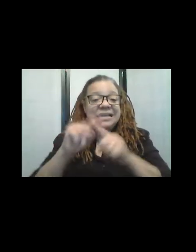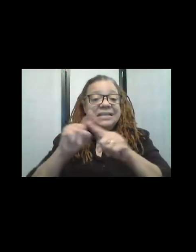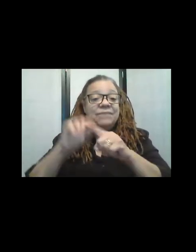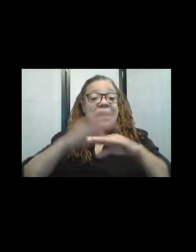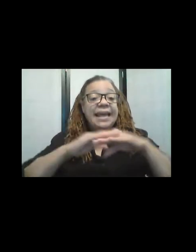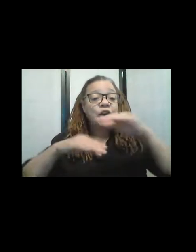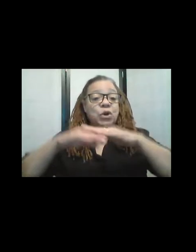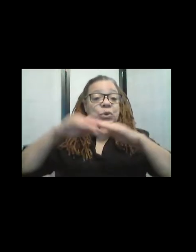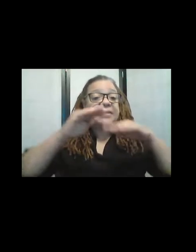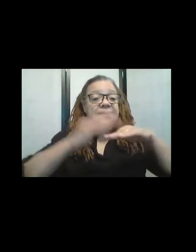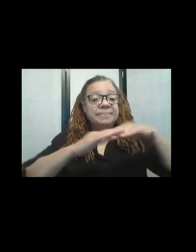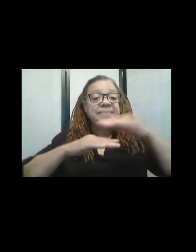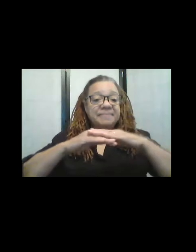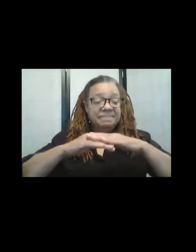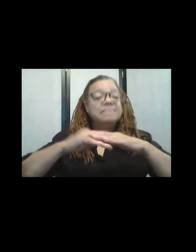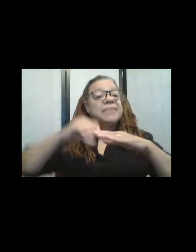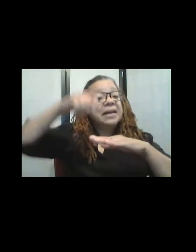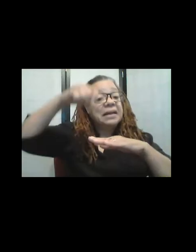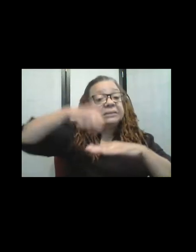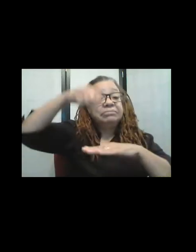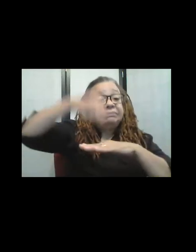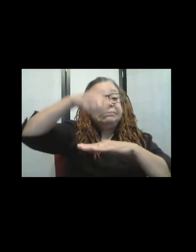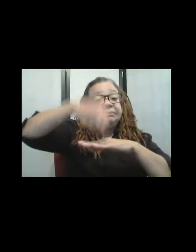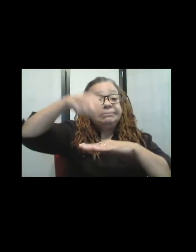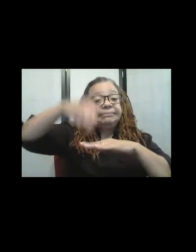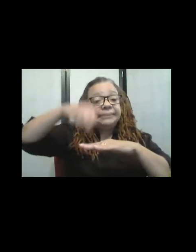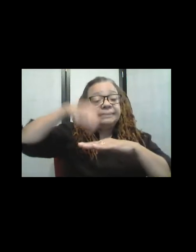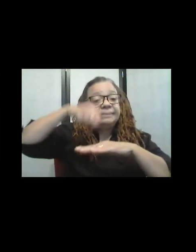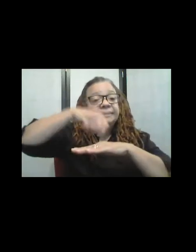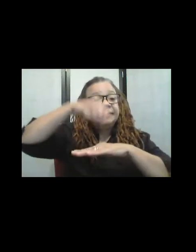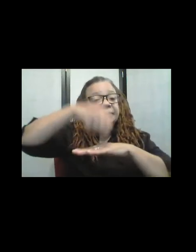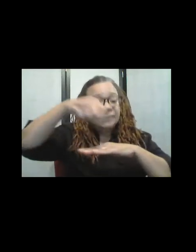and uh, I'm wondering if I might be able to show you that...